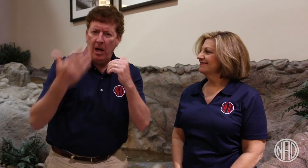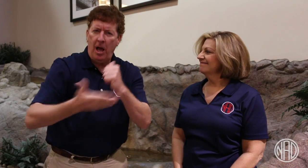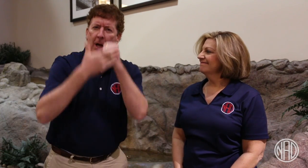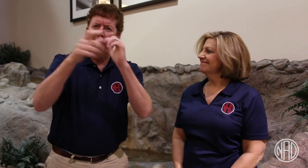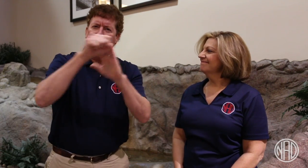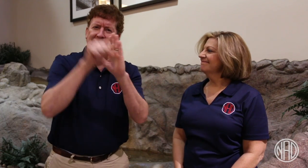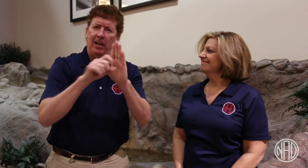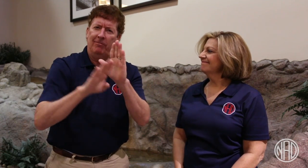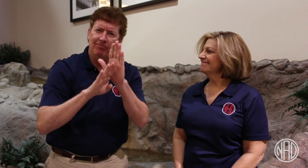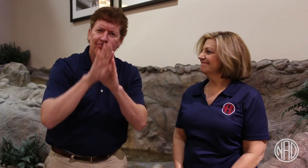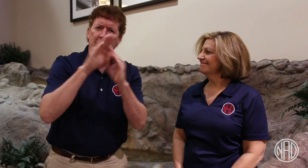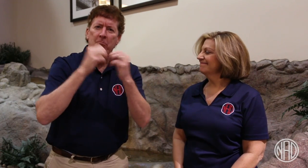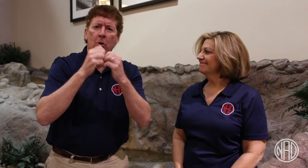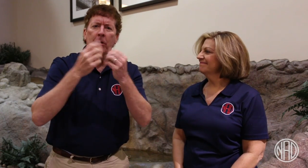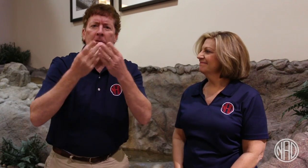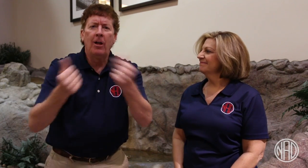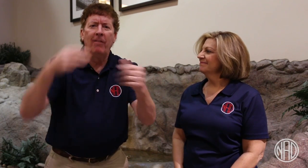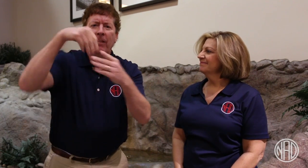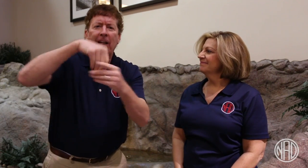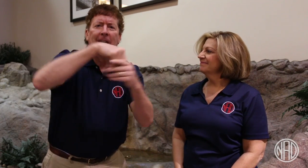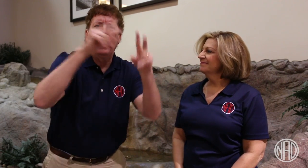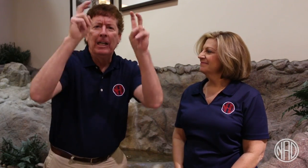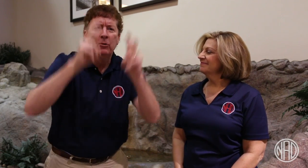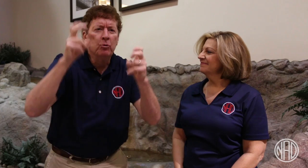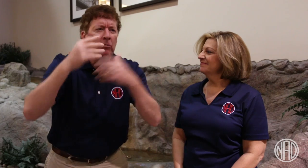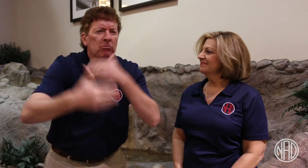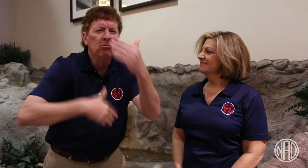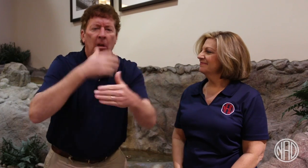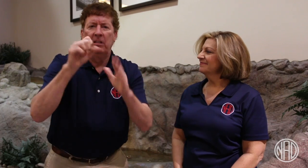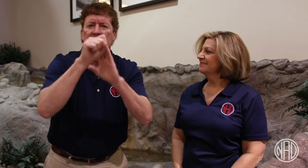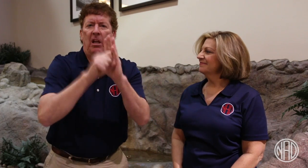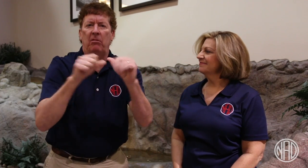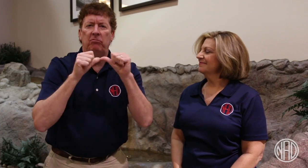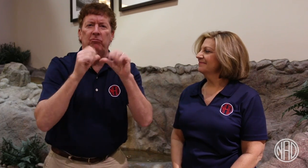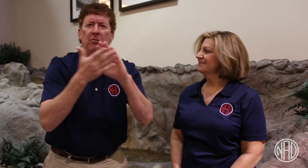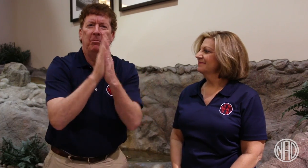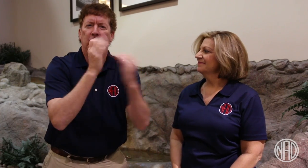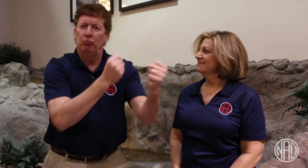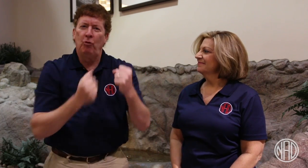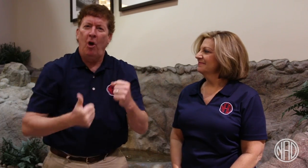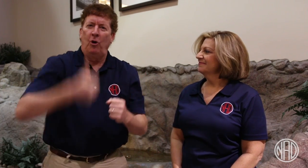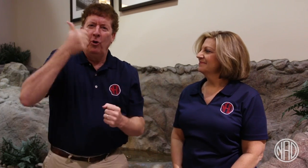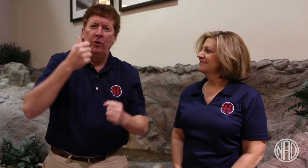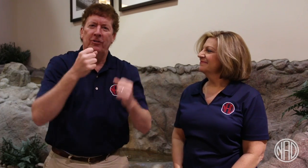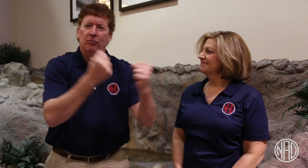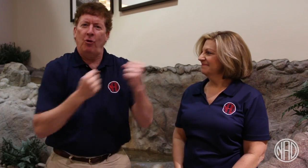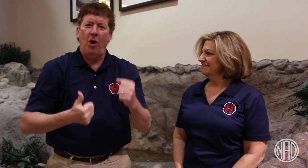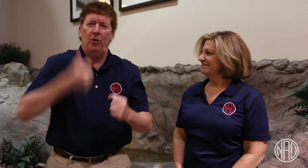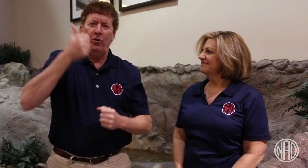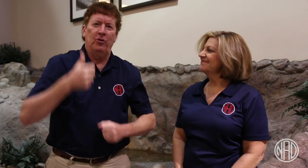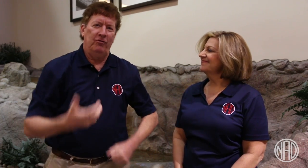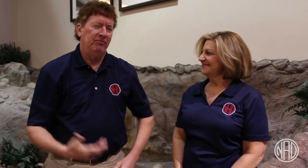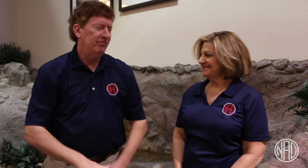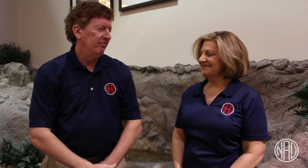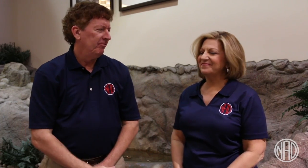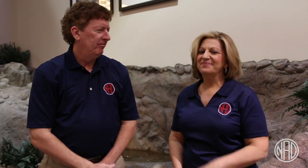These meetings are critical to help the states thrive and resolve any internal issues that appear. We're here to support all Region IV states to become stronger and stronger.